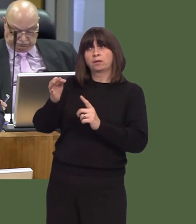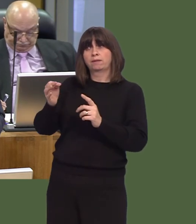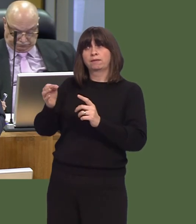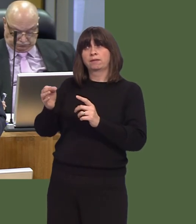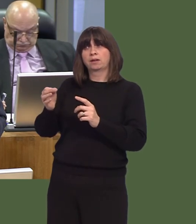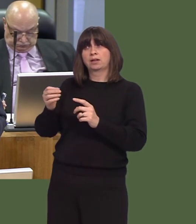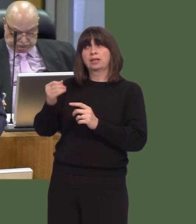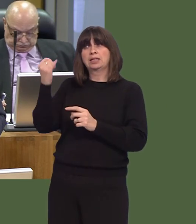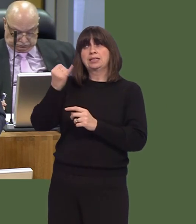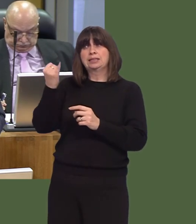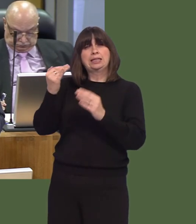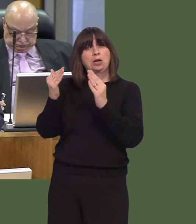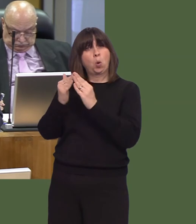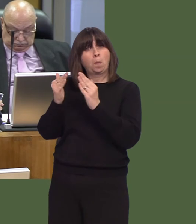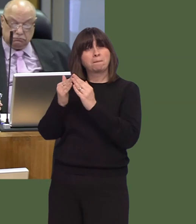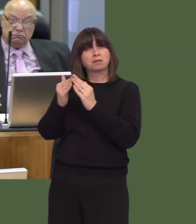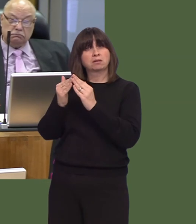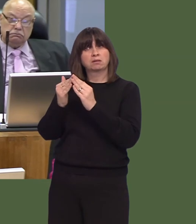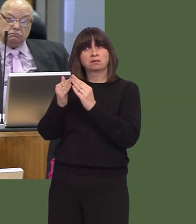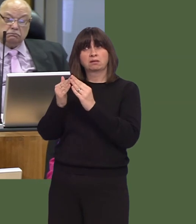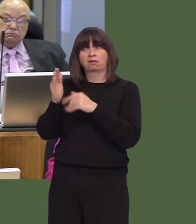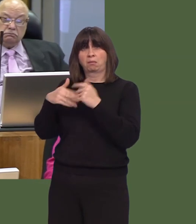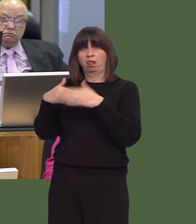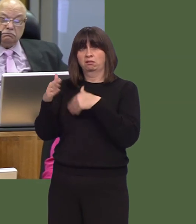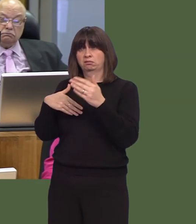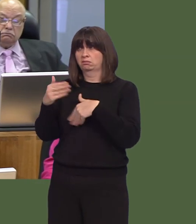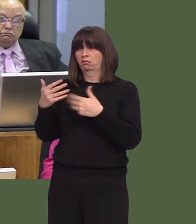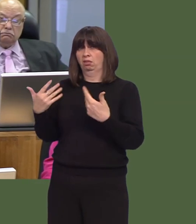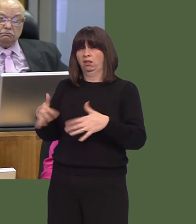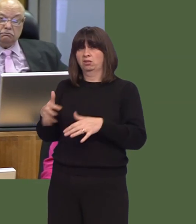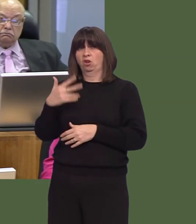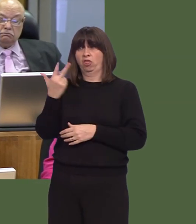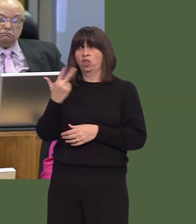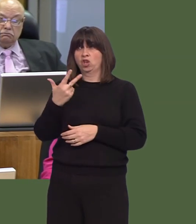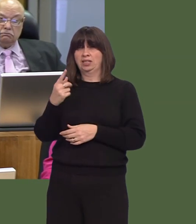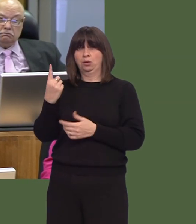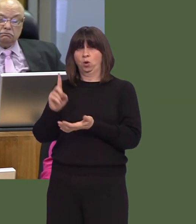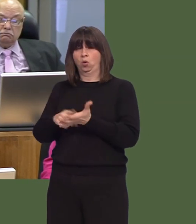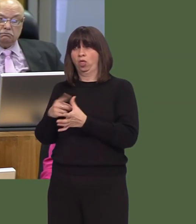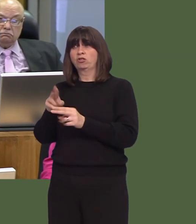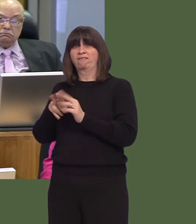Just 16 homes were completed last year in the local authority sector, 13 of those in one authority, Flintshire.